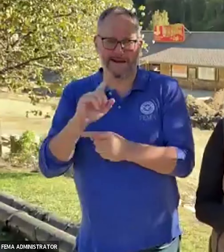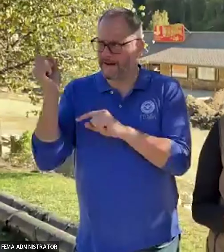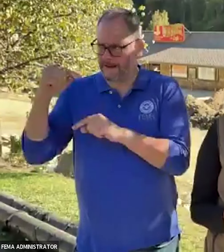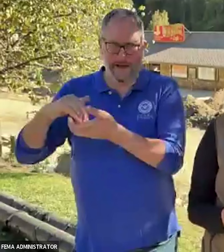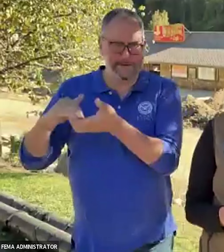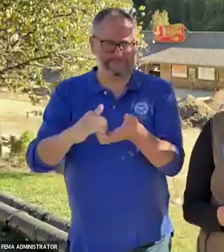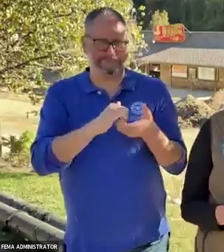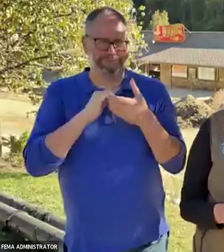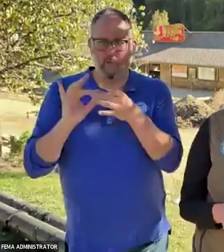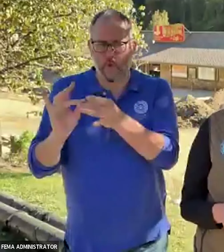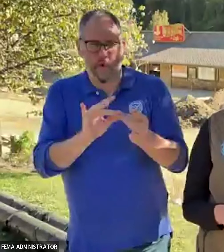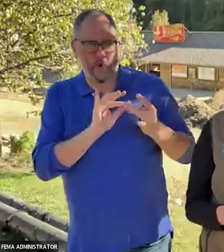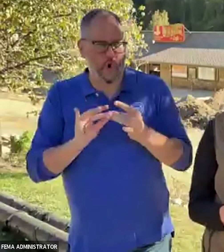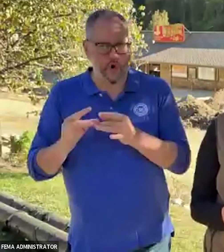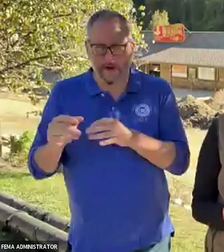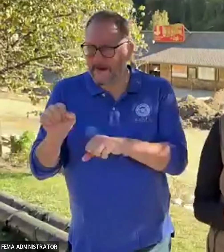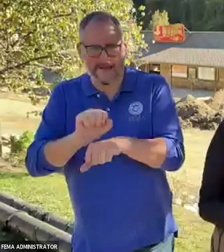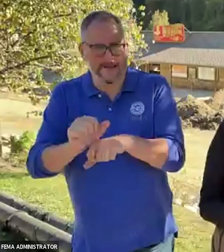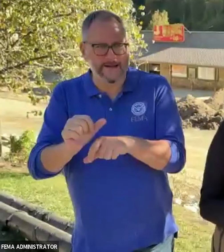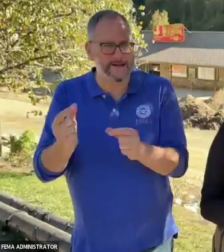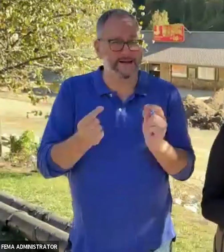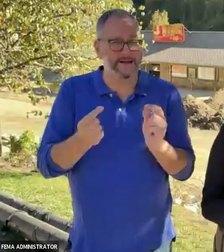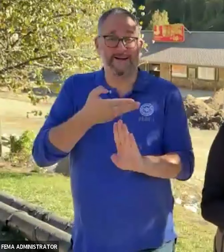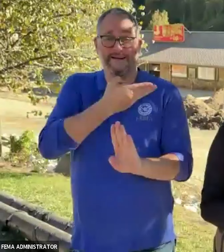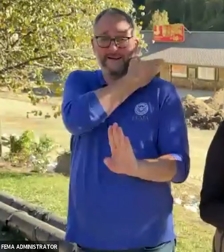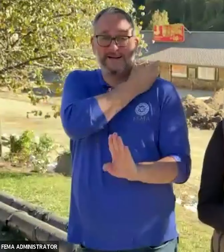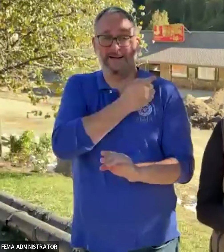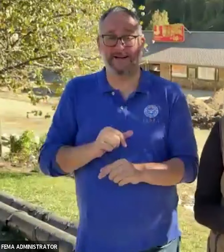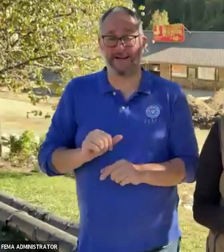something he had also done in Lahaina after the Maui fires last year.